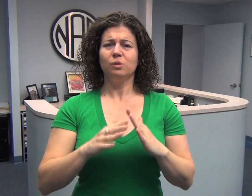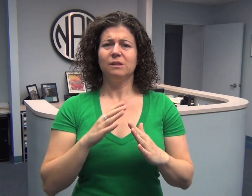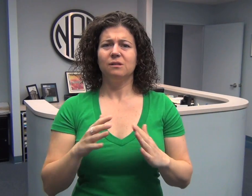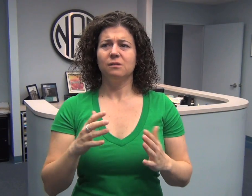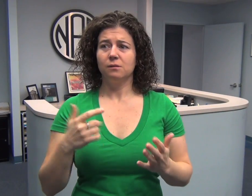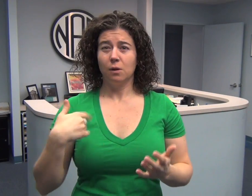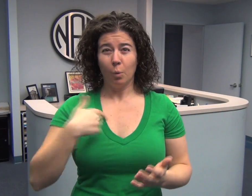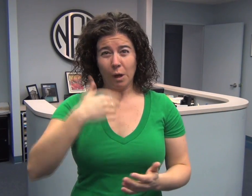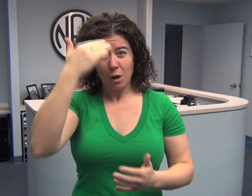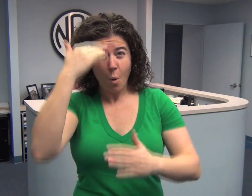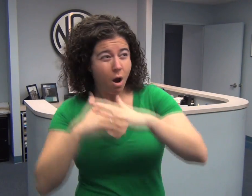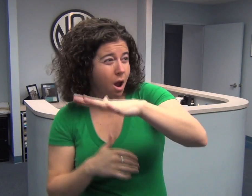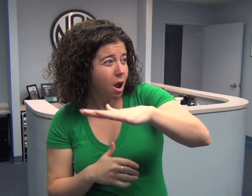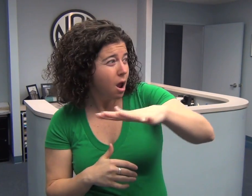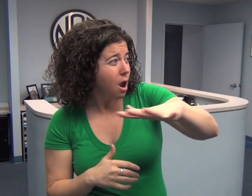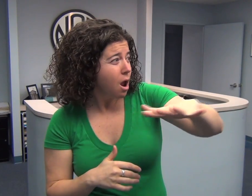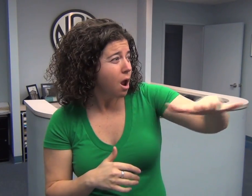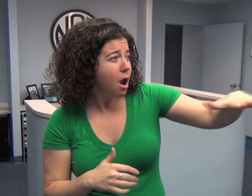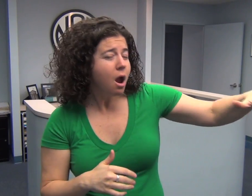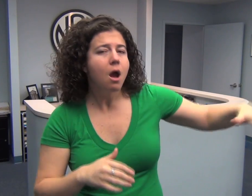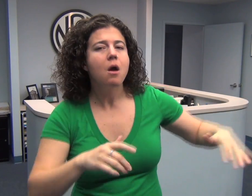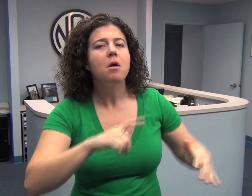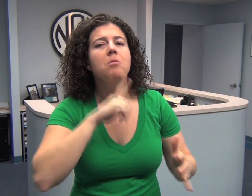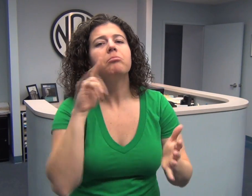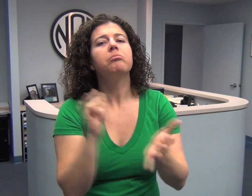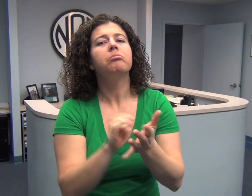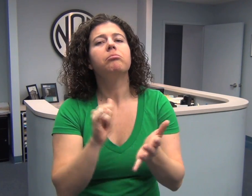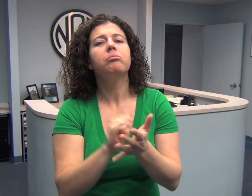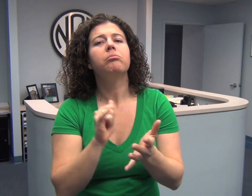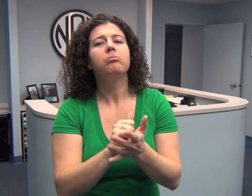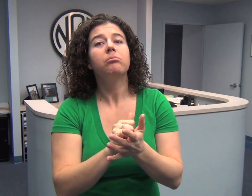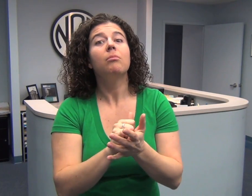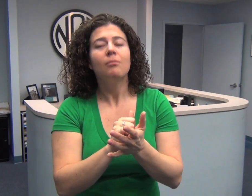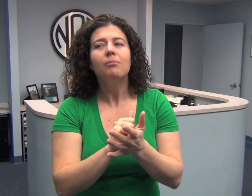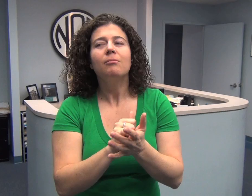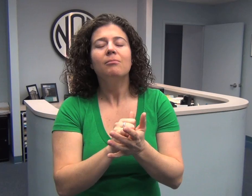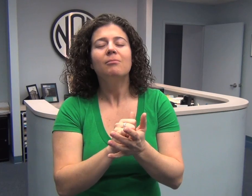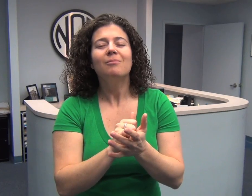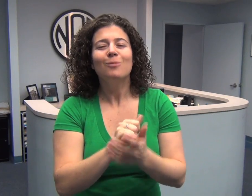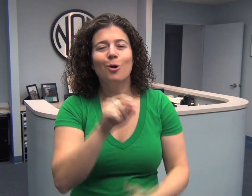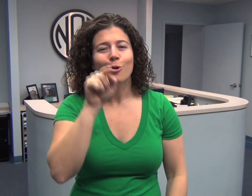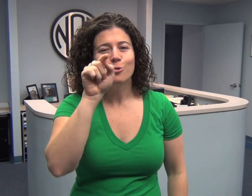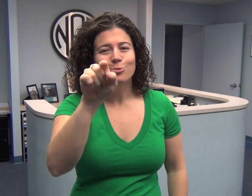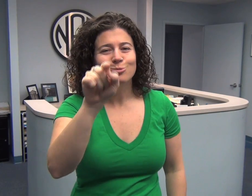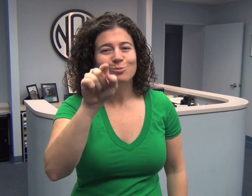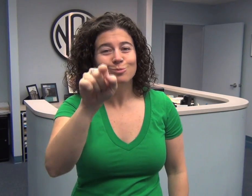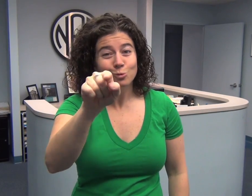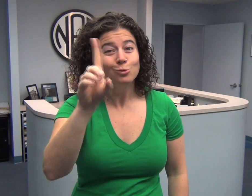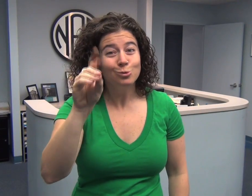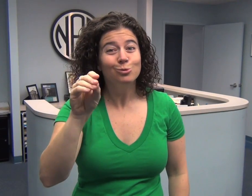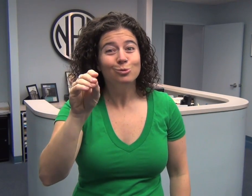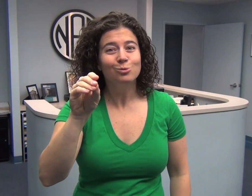It’s impossible to know everyone in the community but you do.